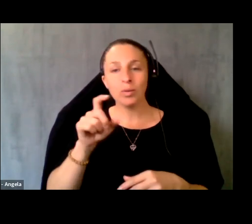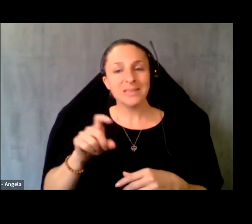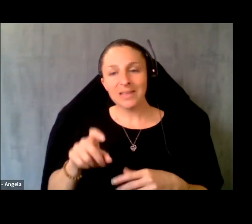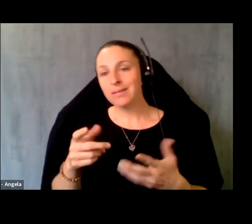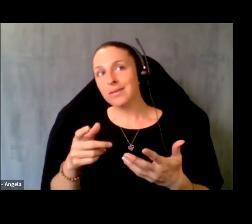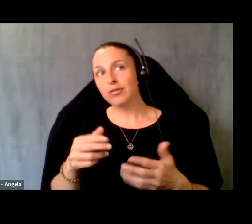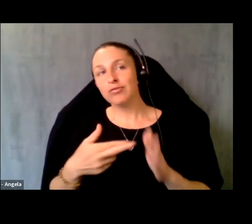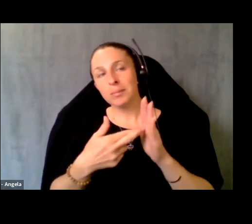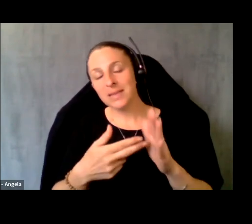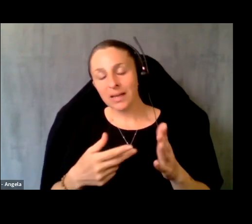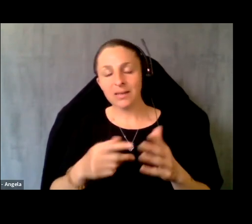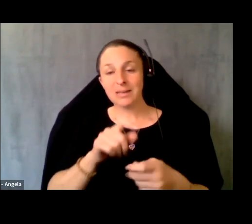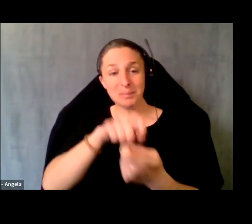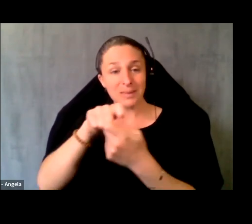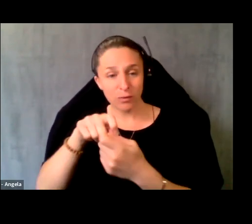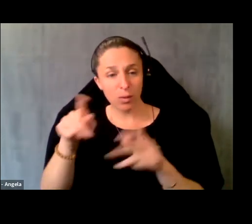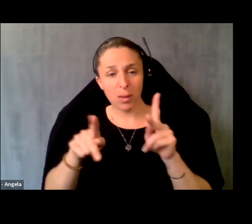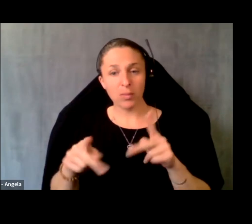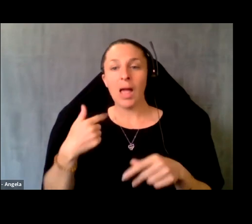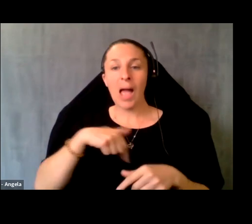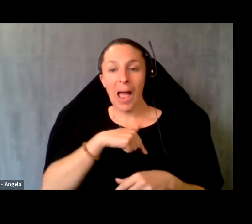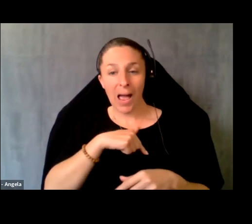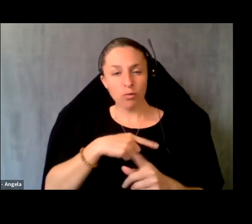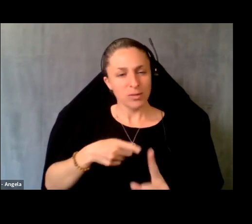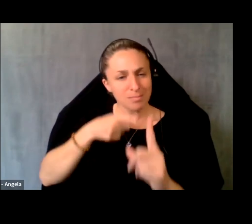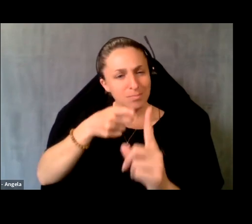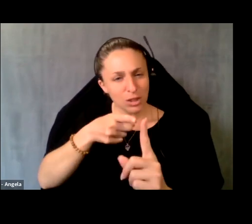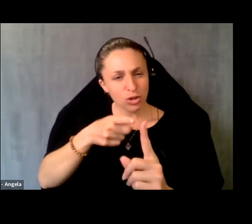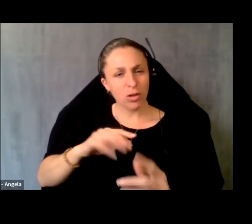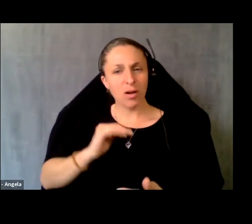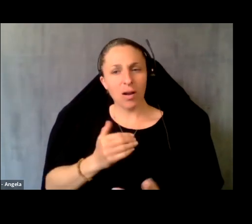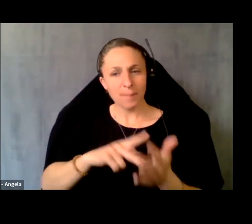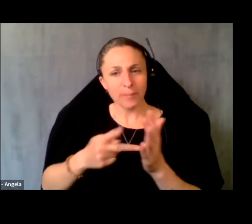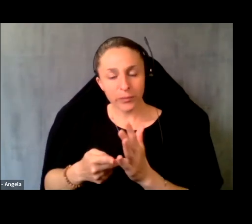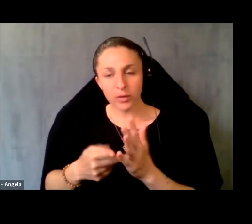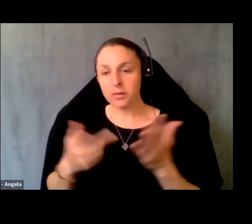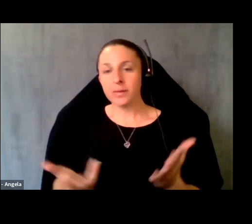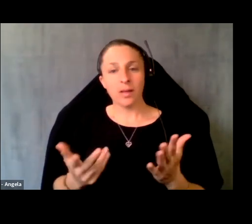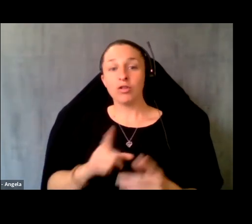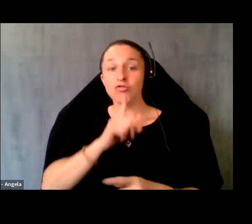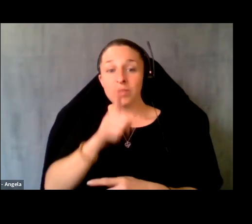population, but our charge. Our mission as an organization is really to help all of those